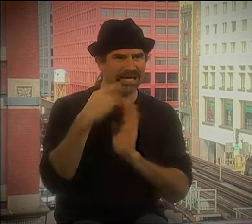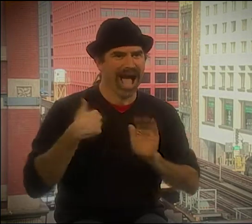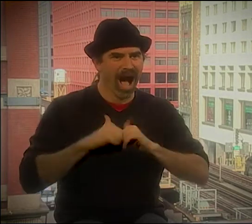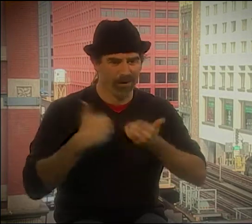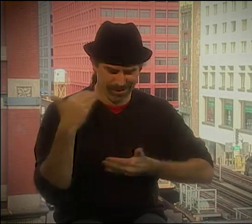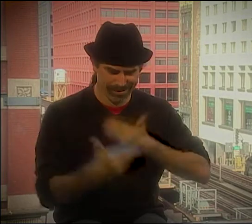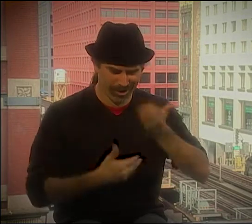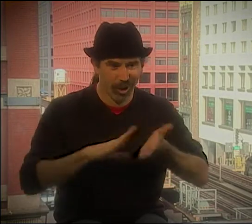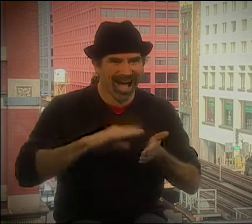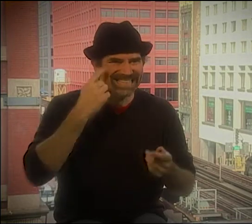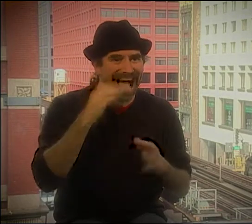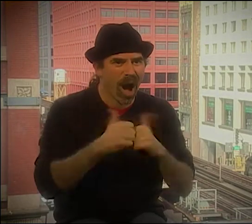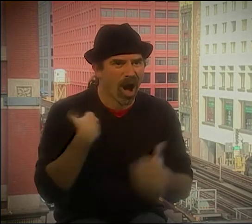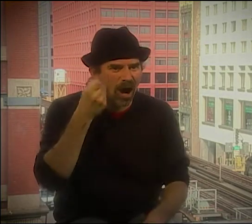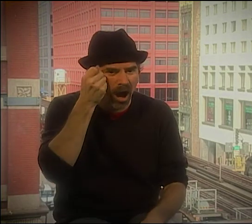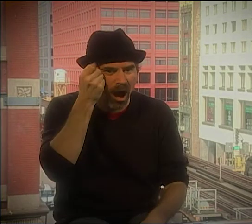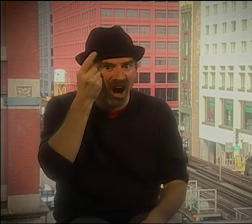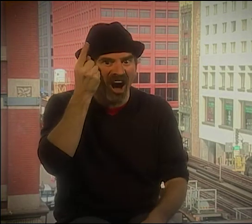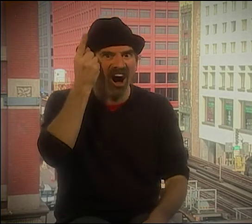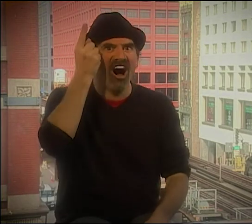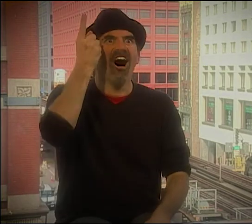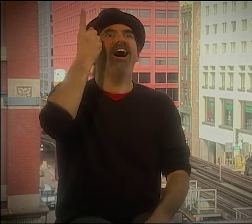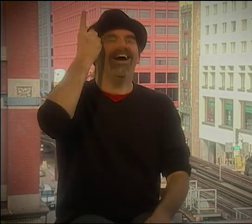BUT THEN WHEN I WATCH THIS VIDEO, I REALIZE THAT THE TIME